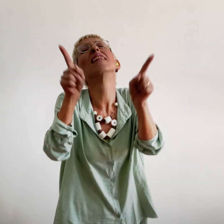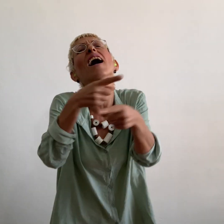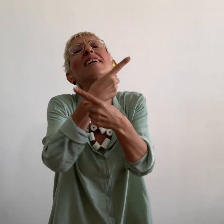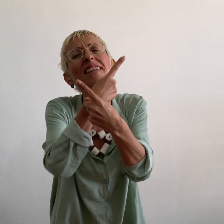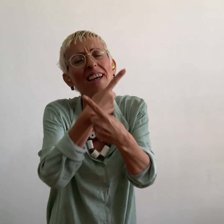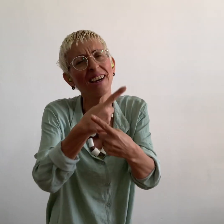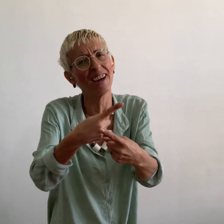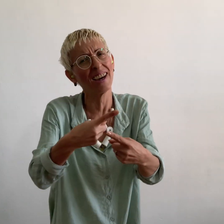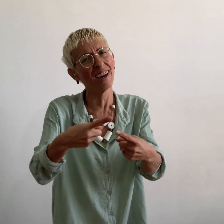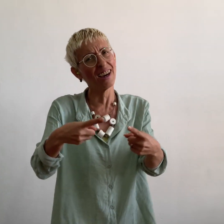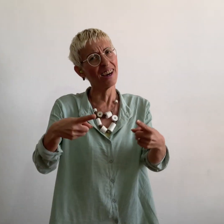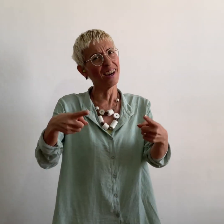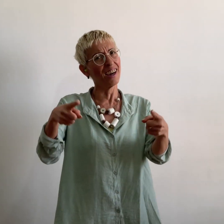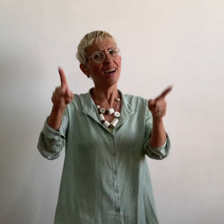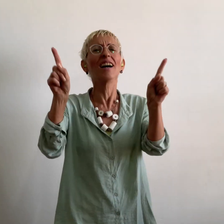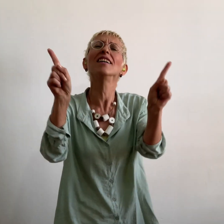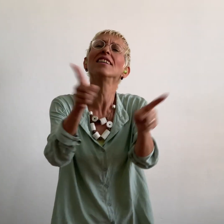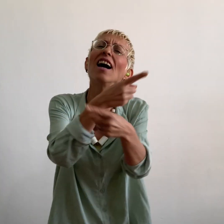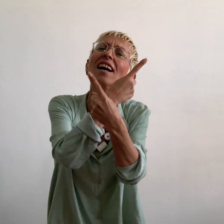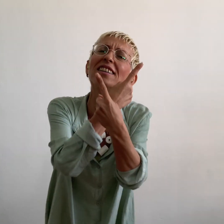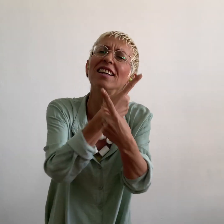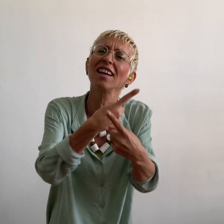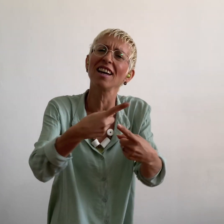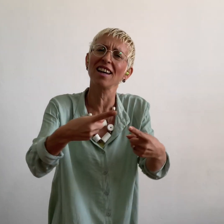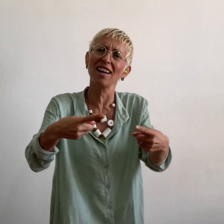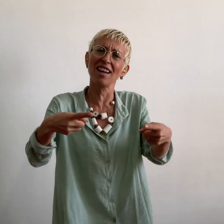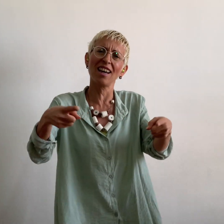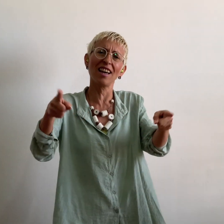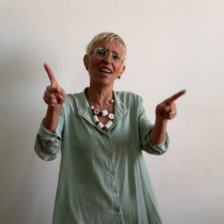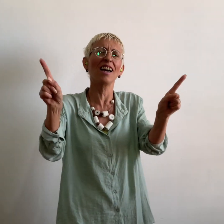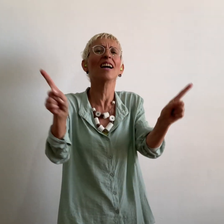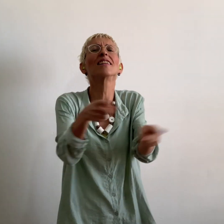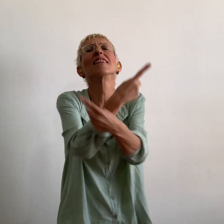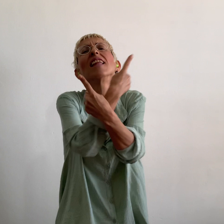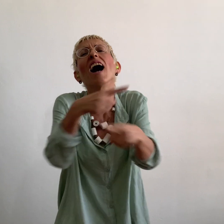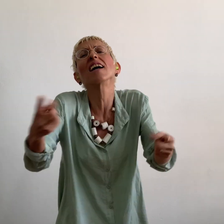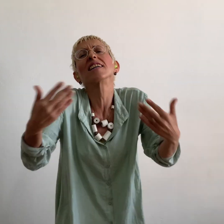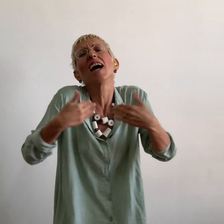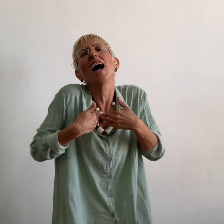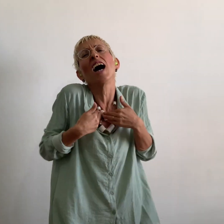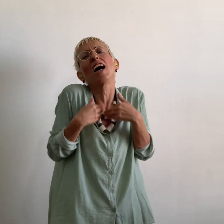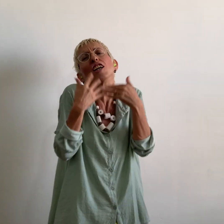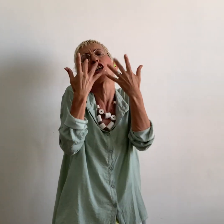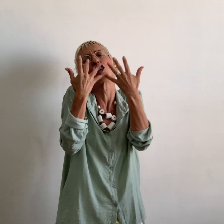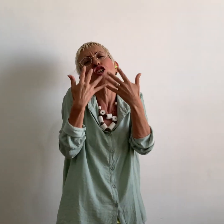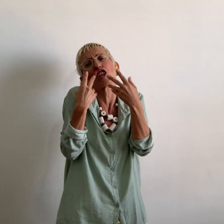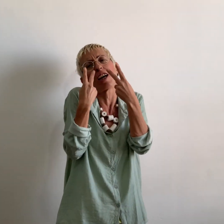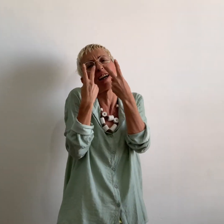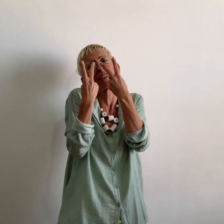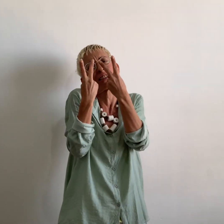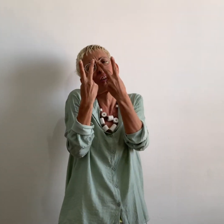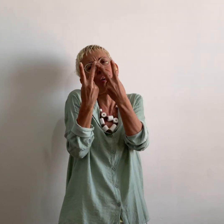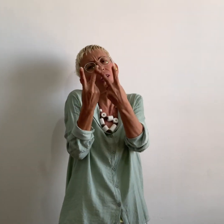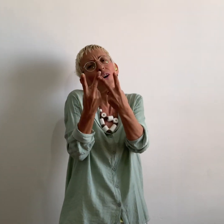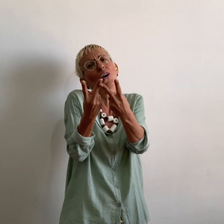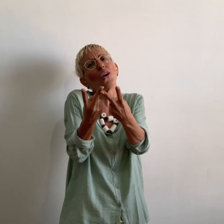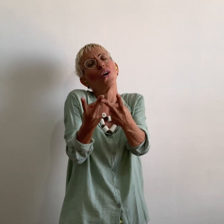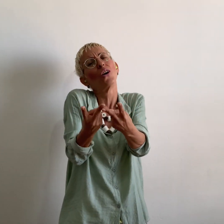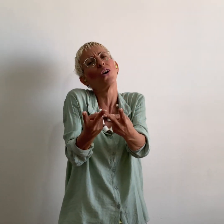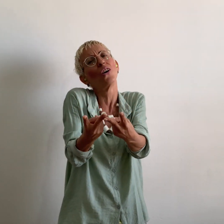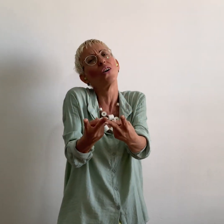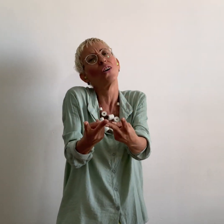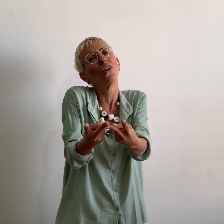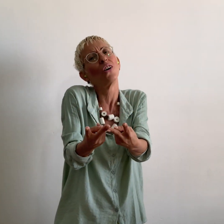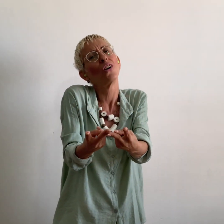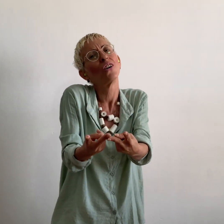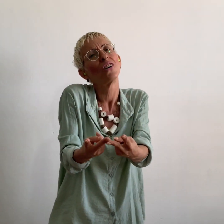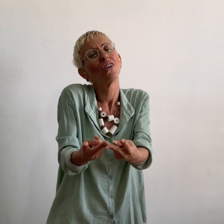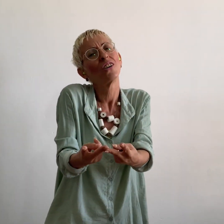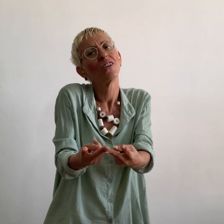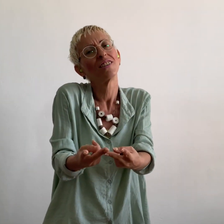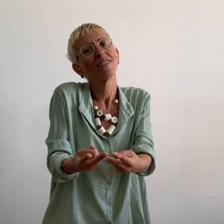Play, Play for me when I will return